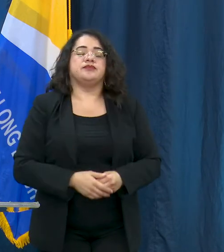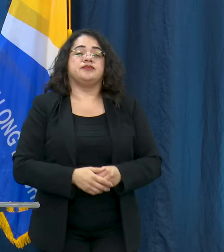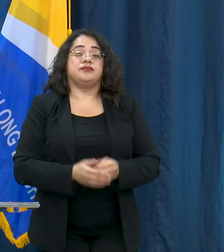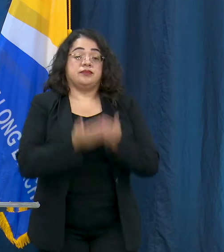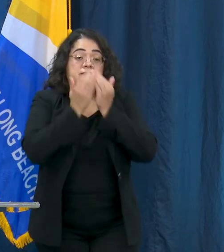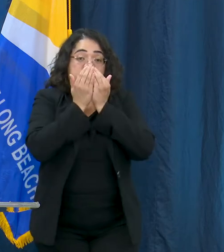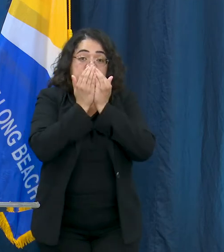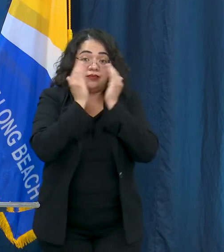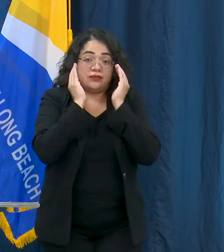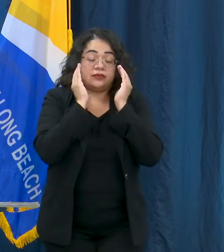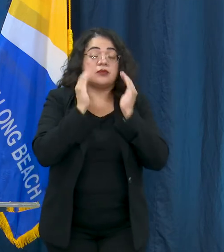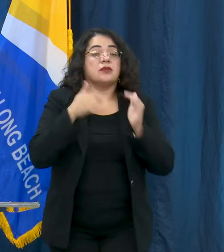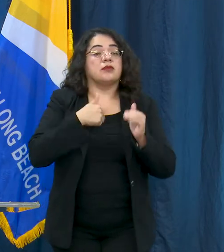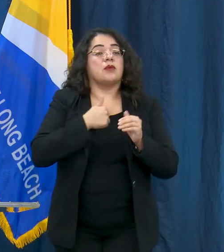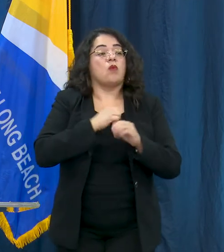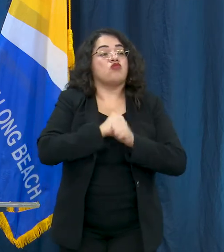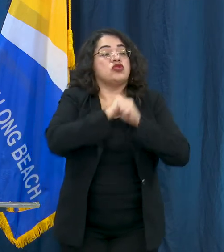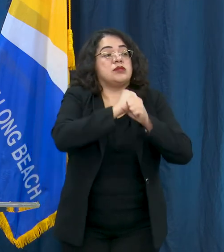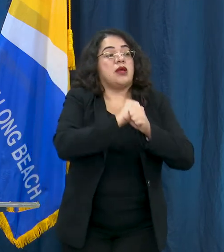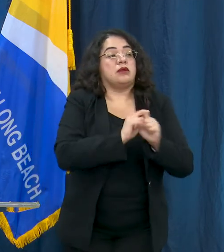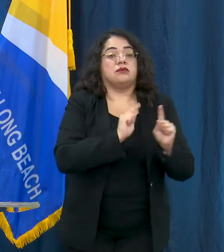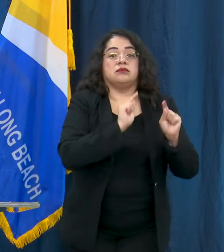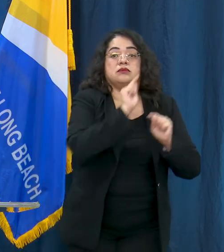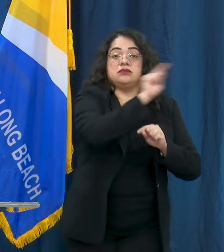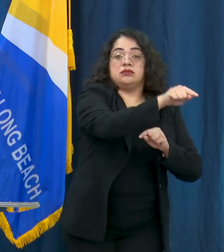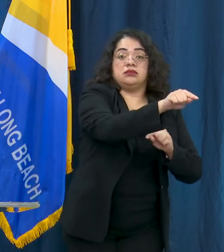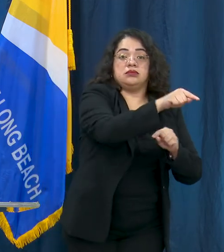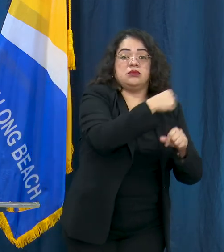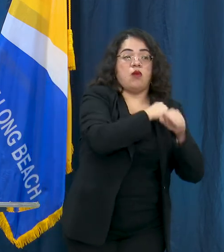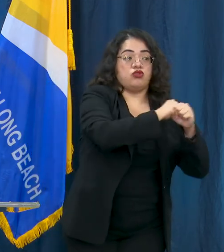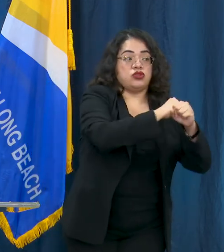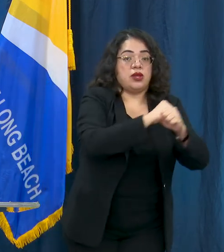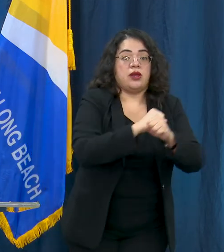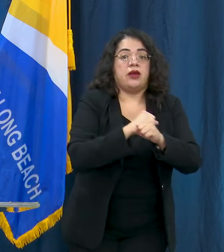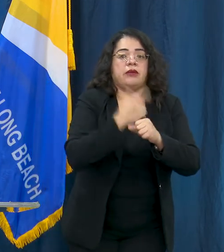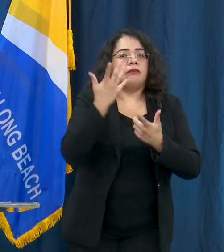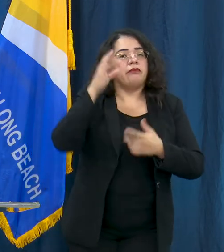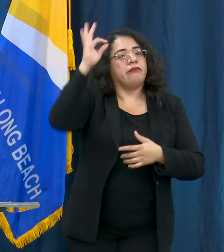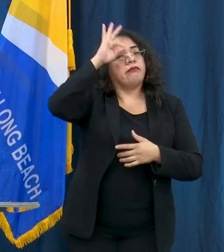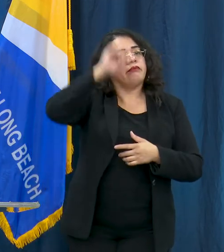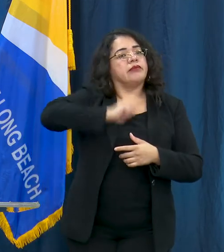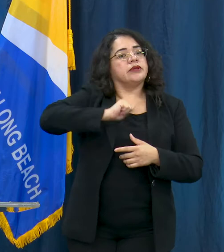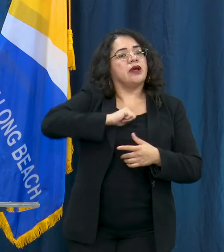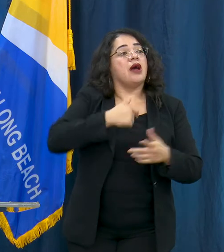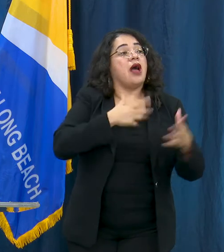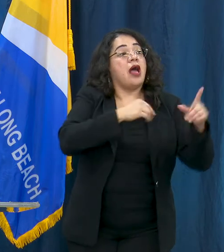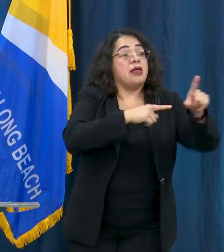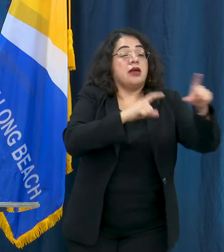protecting others and other people wearing a face mask around you is protecting you so it's important that both people who are